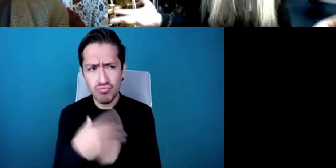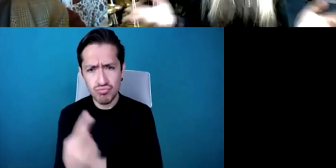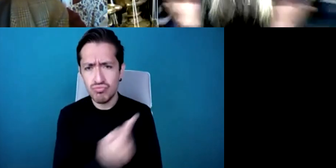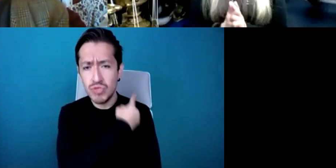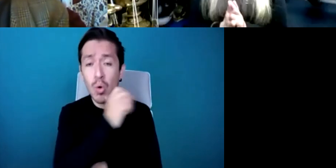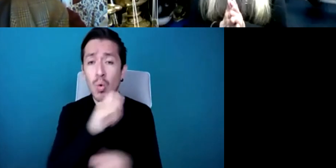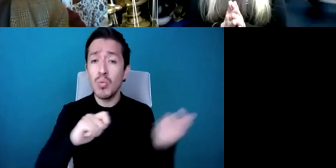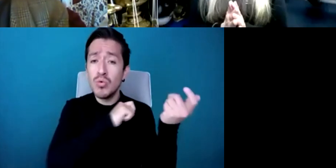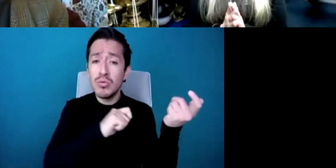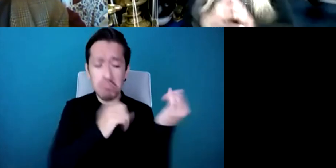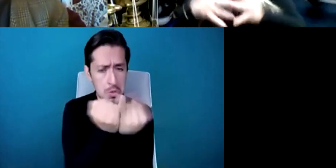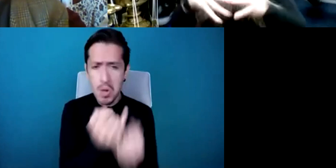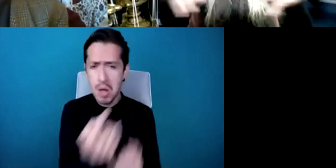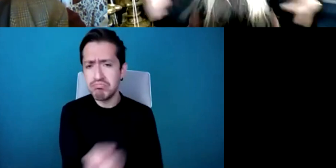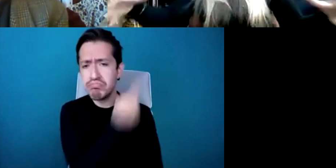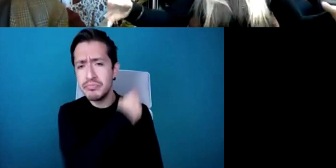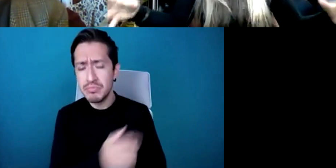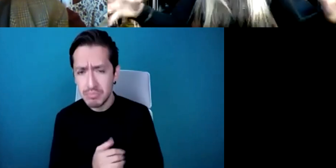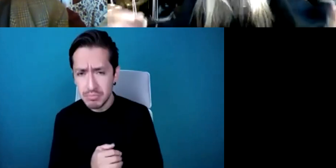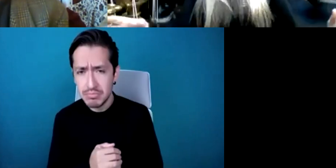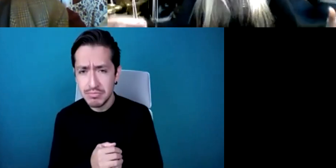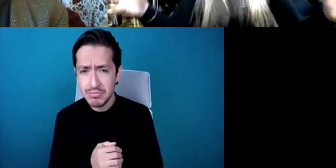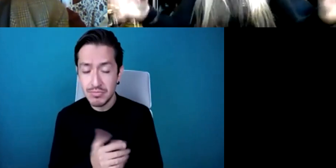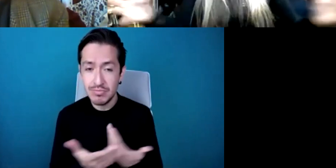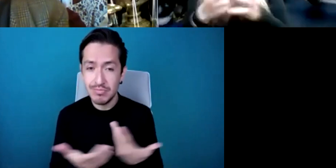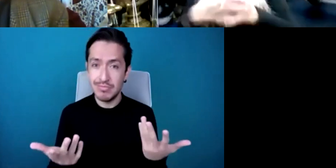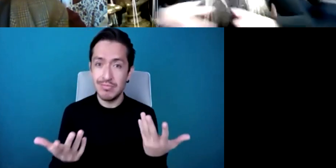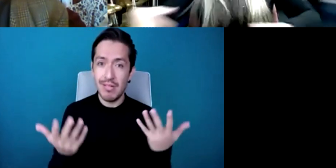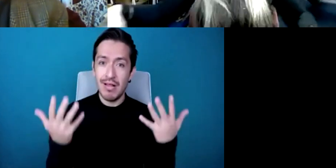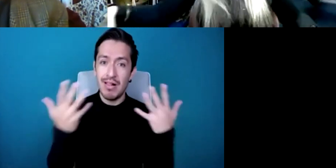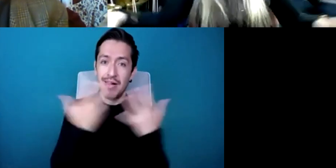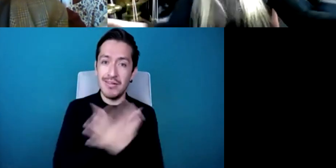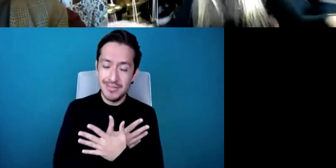so the composer had absolutely stated that these instruments are positioned at the front